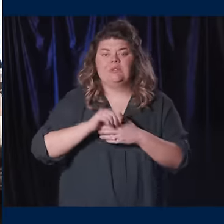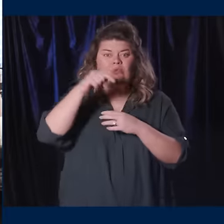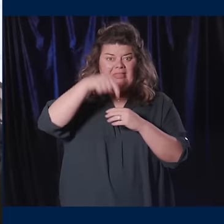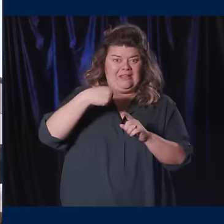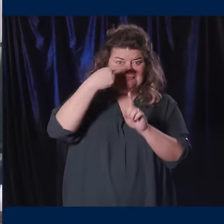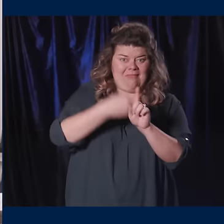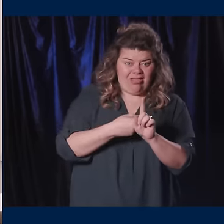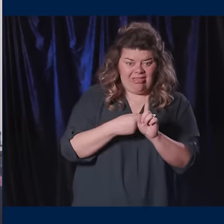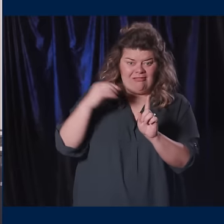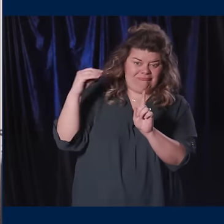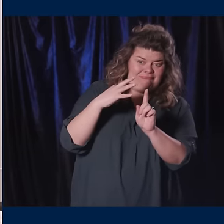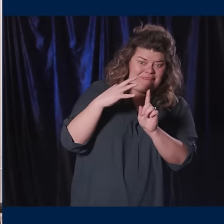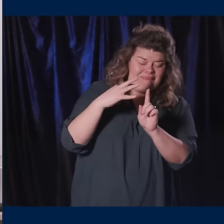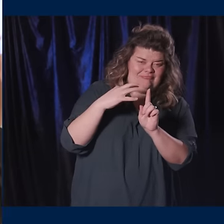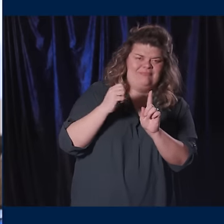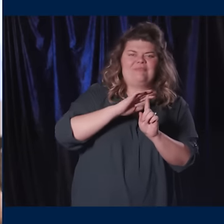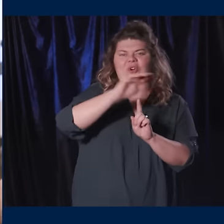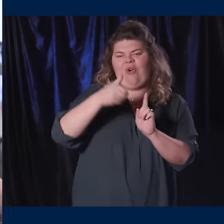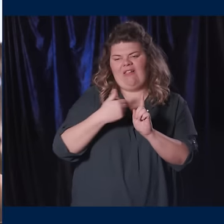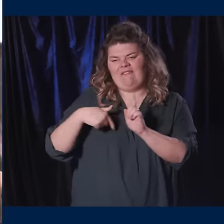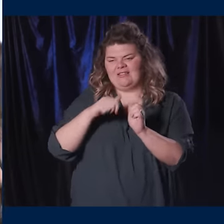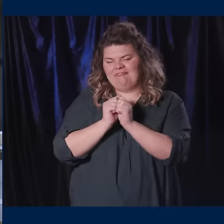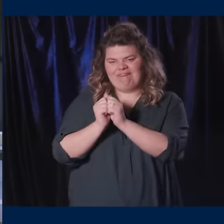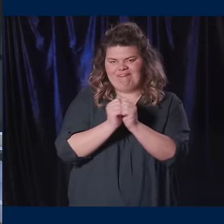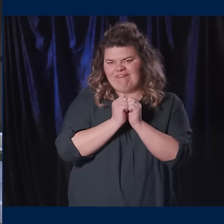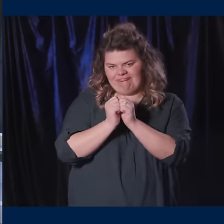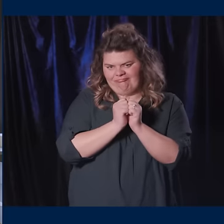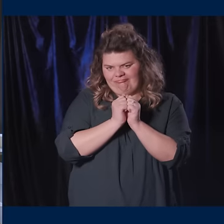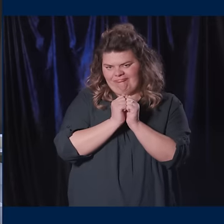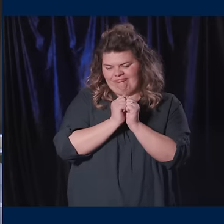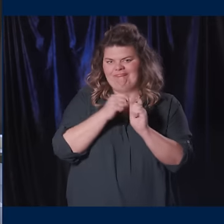So this month's Portrait of a Wolverine belongs to all of us —